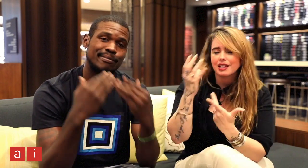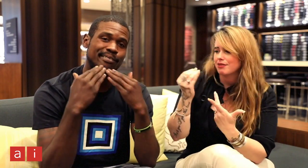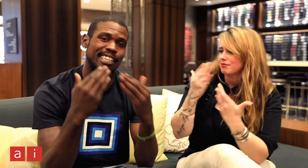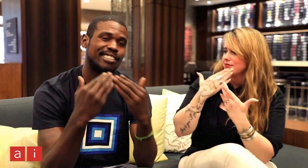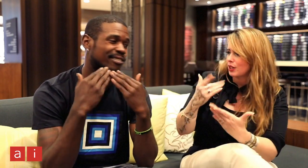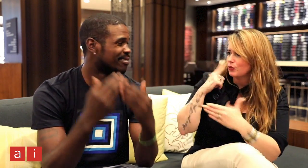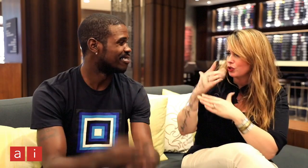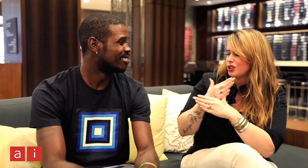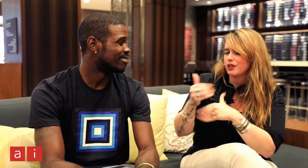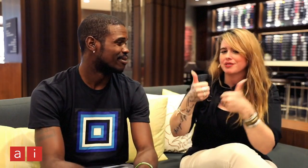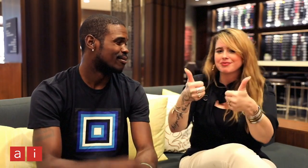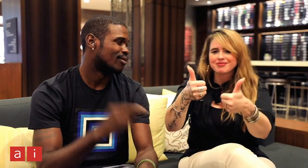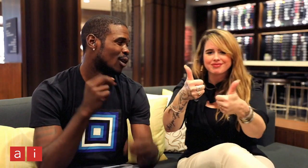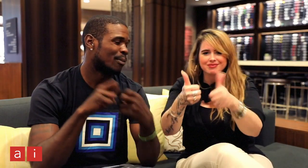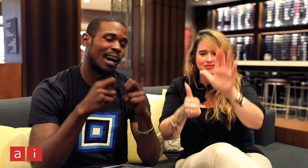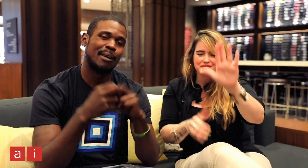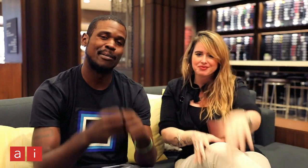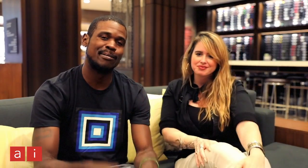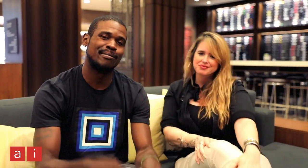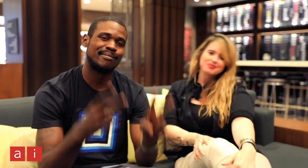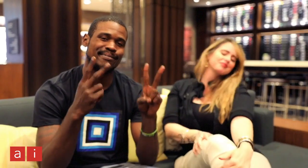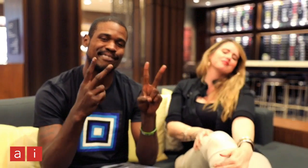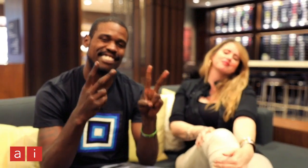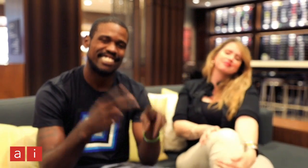and thanks Matt for sharing. No problem. Peace.